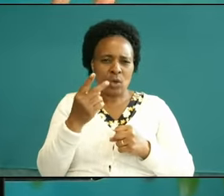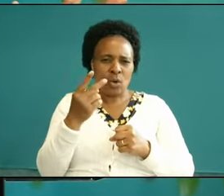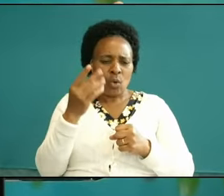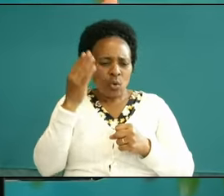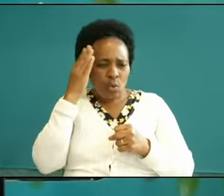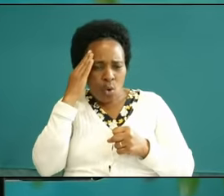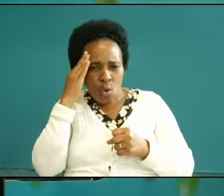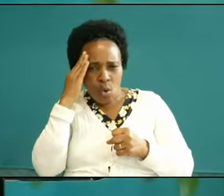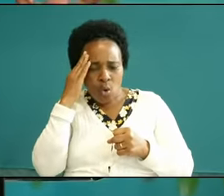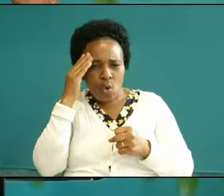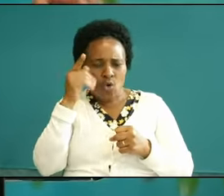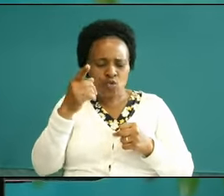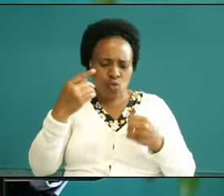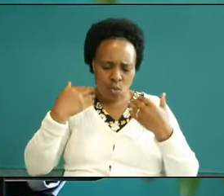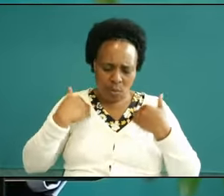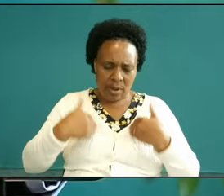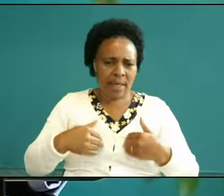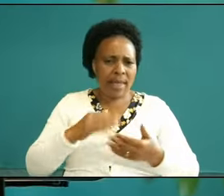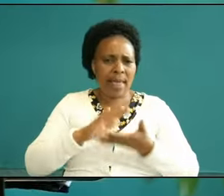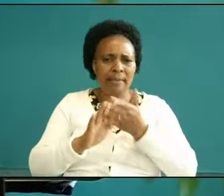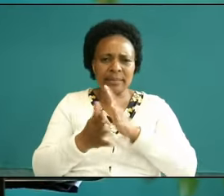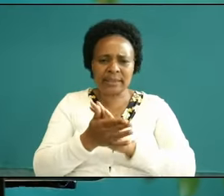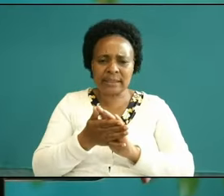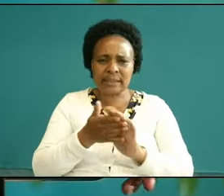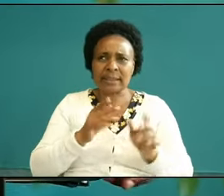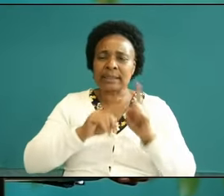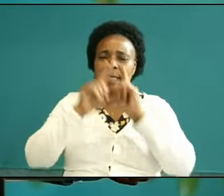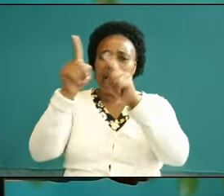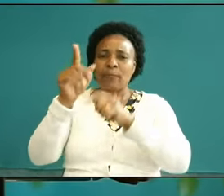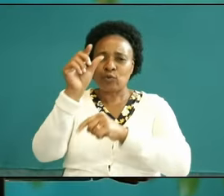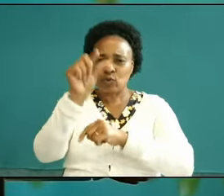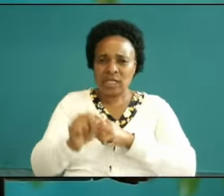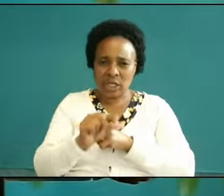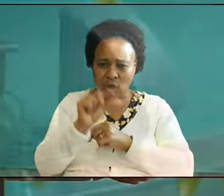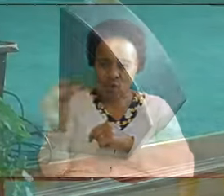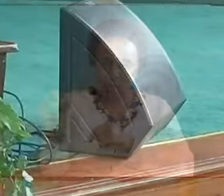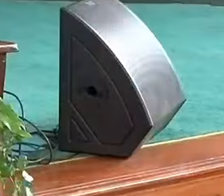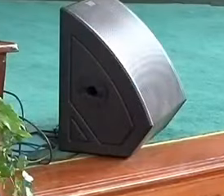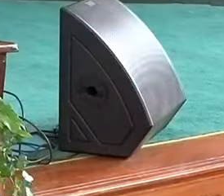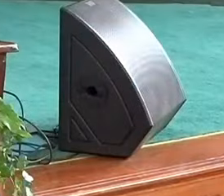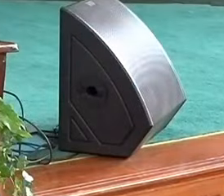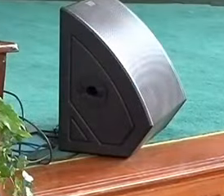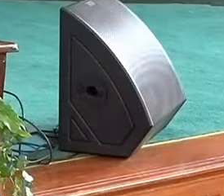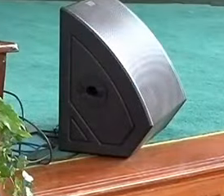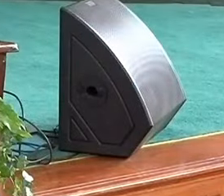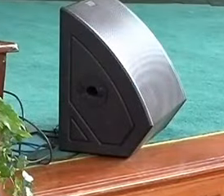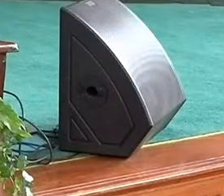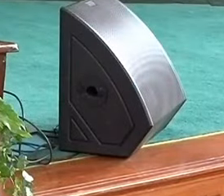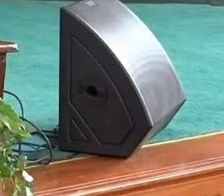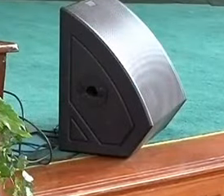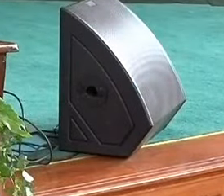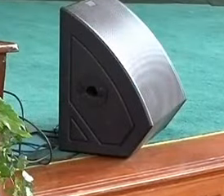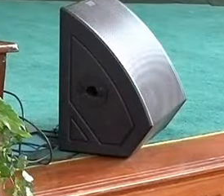that you are naked then you can come to me says conso I conso you to to come to me and buy from